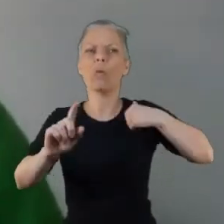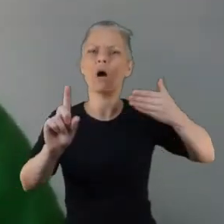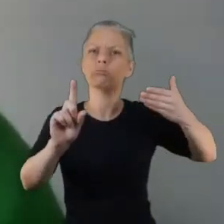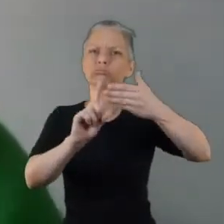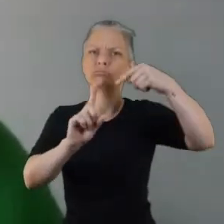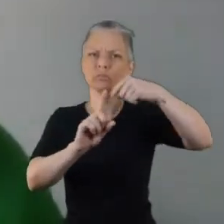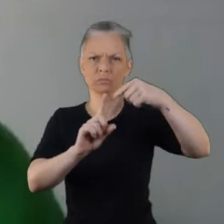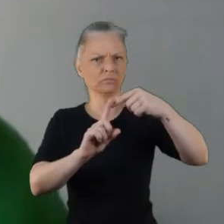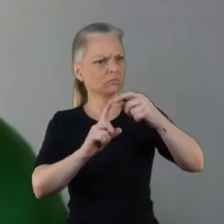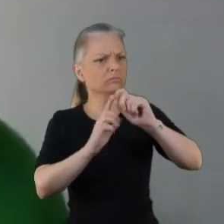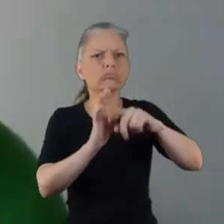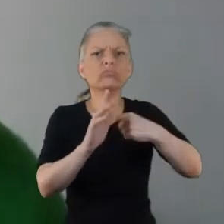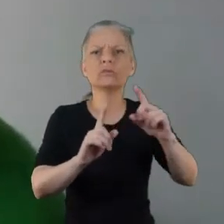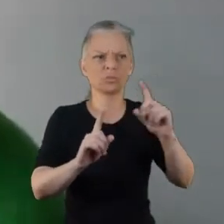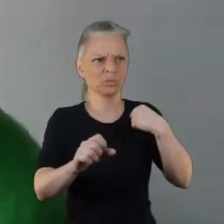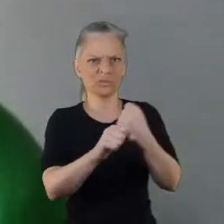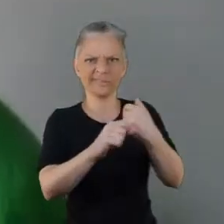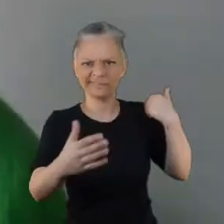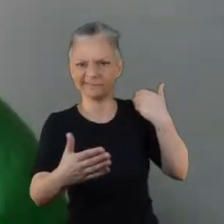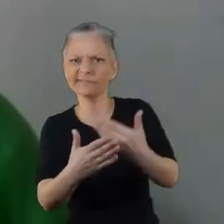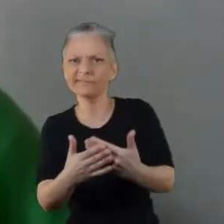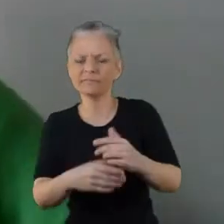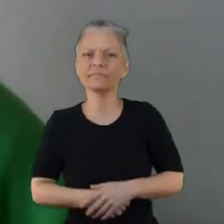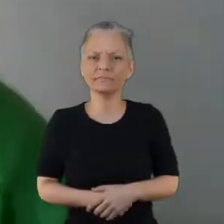on our website.